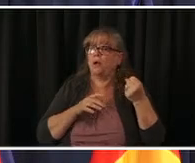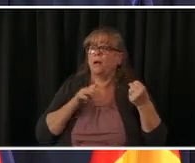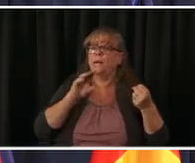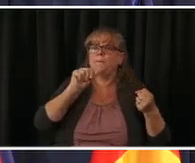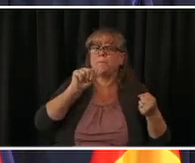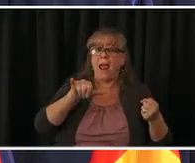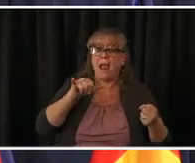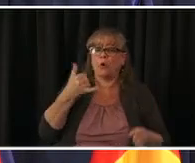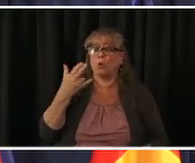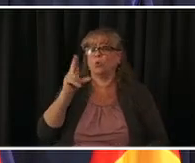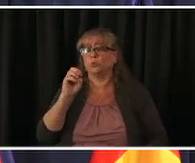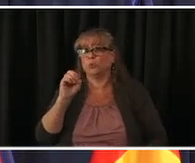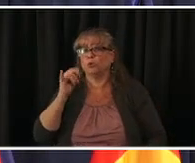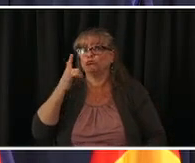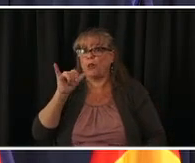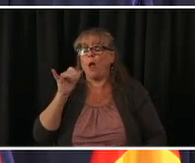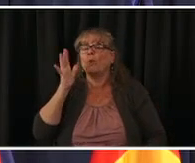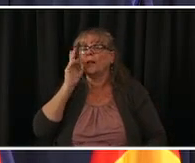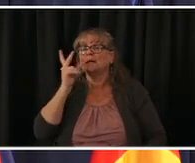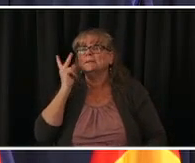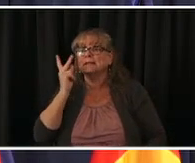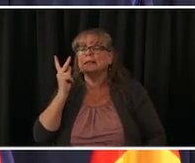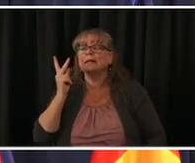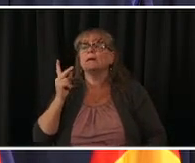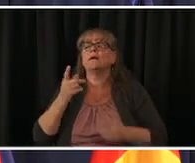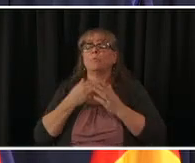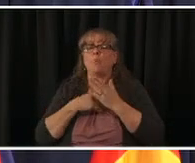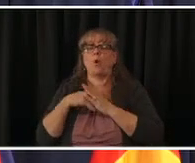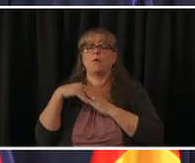people will have the confidence to return to their normal levels of spending